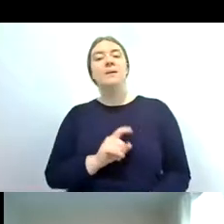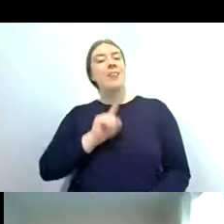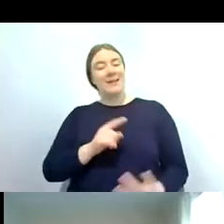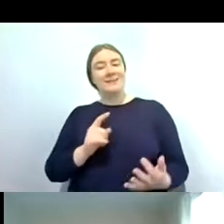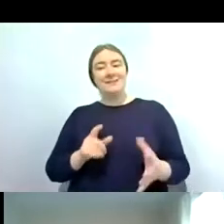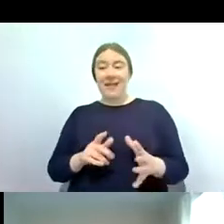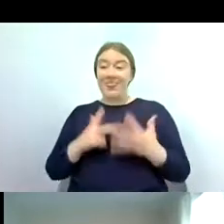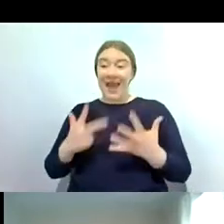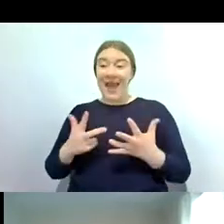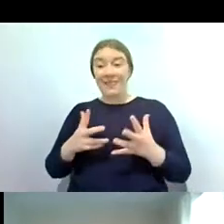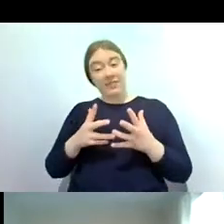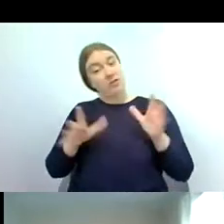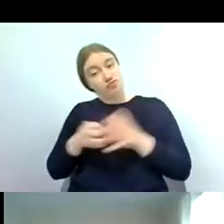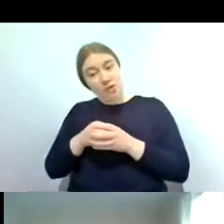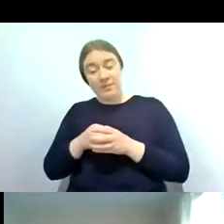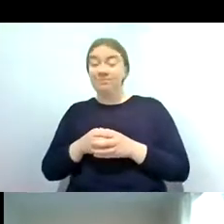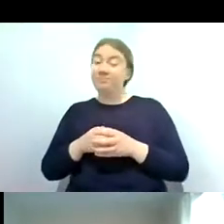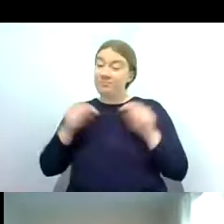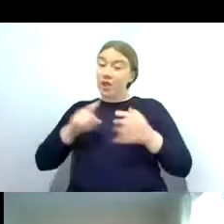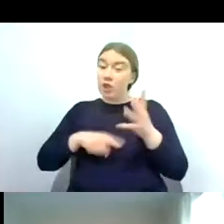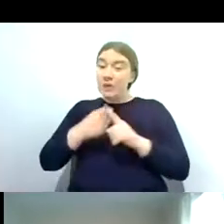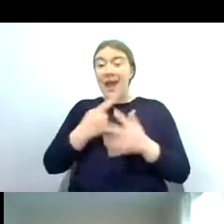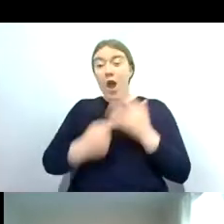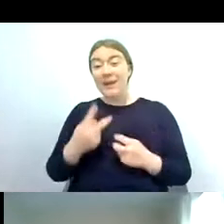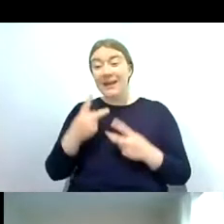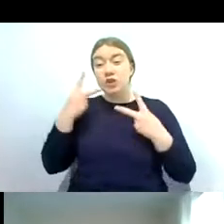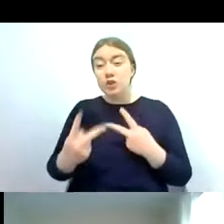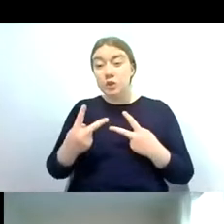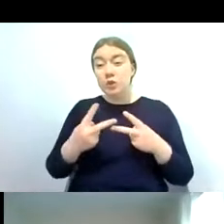uh we've only got two species in the uk and one is confined to scottish locks so you can